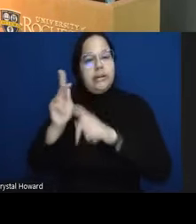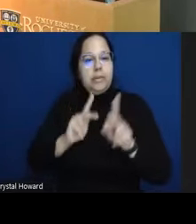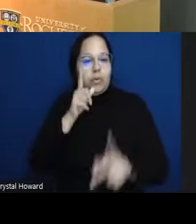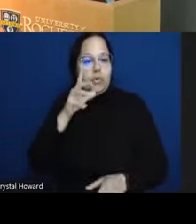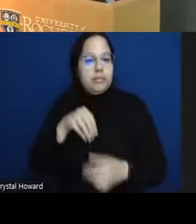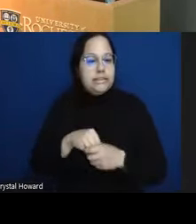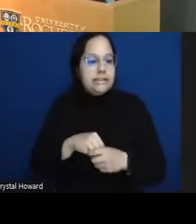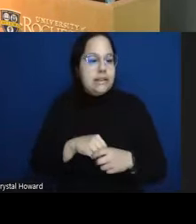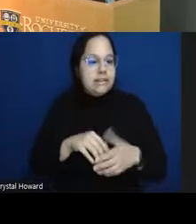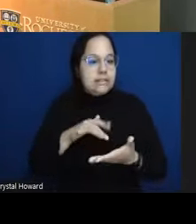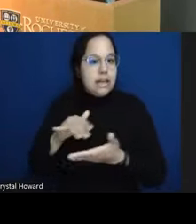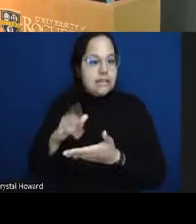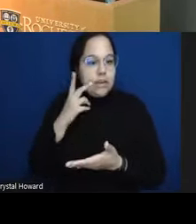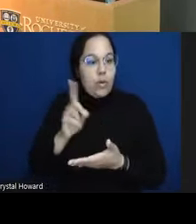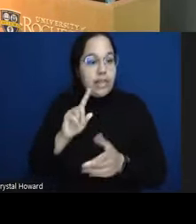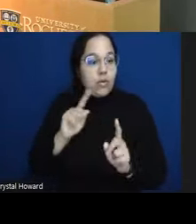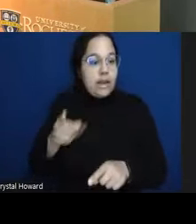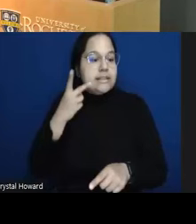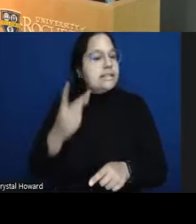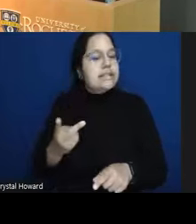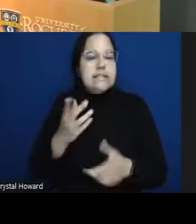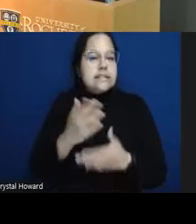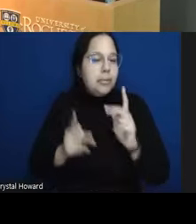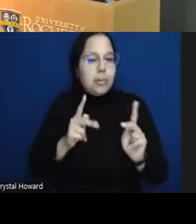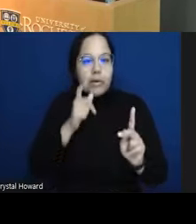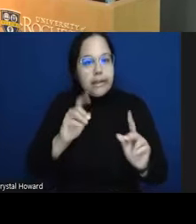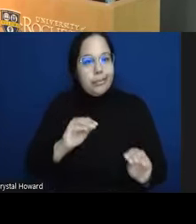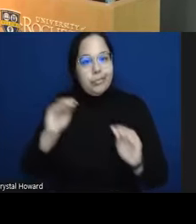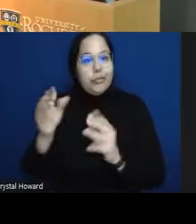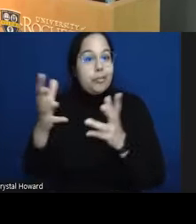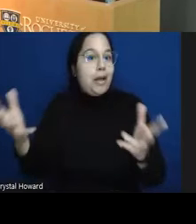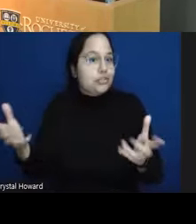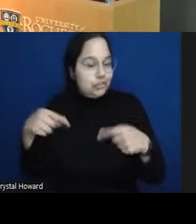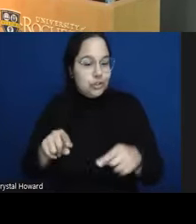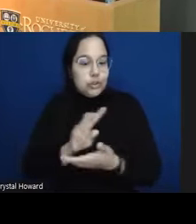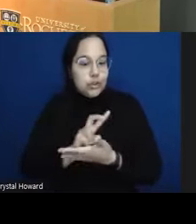people didn't have much movement at all over the entire two weeks and some people did um and then